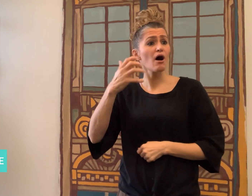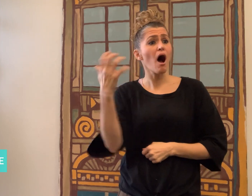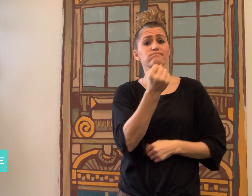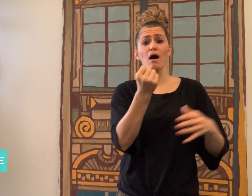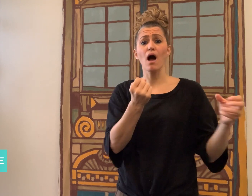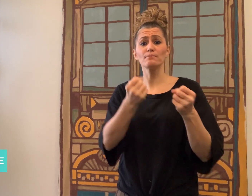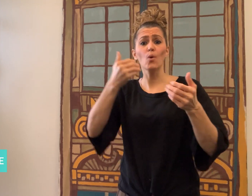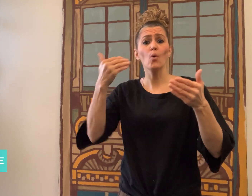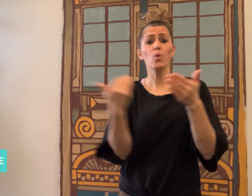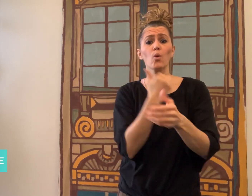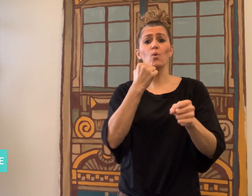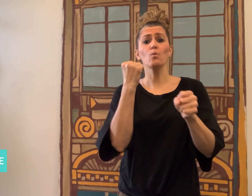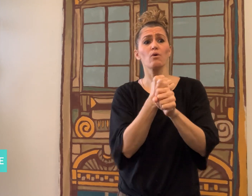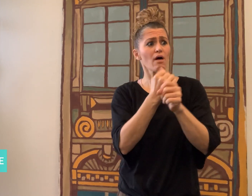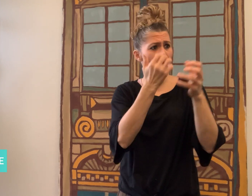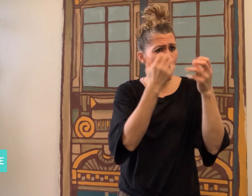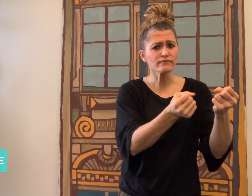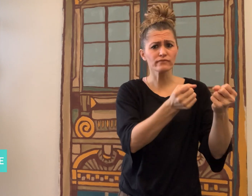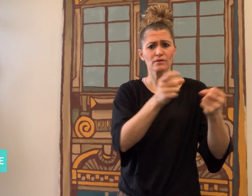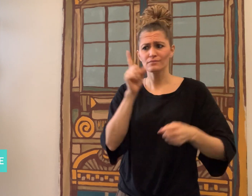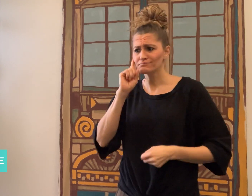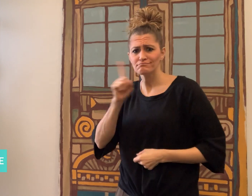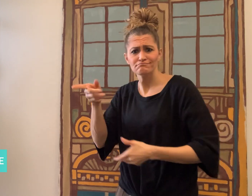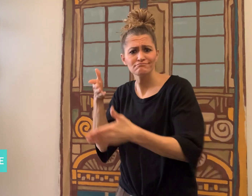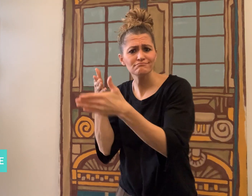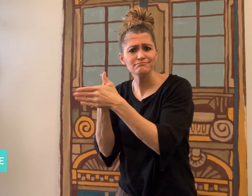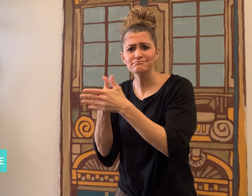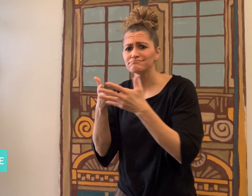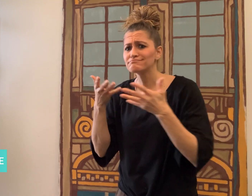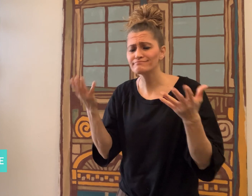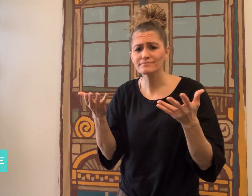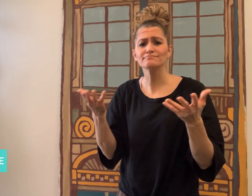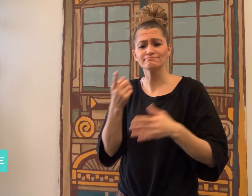were able to find new jobs.